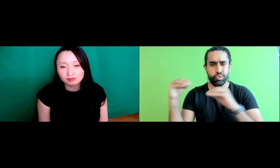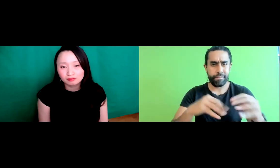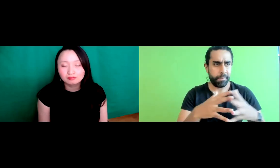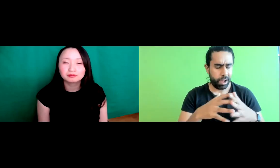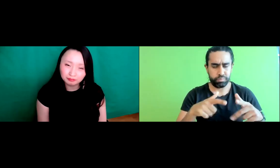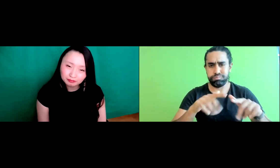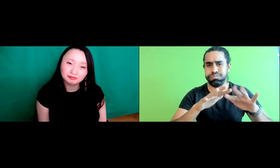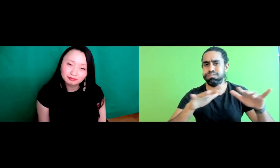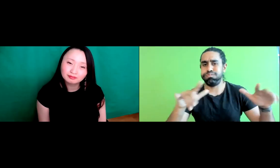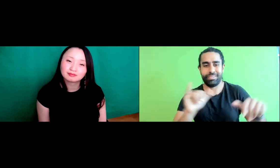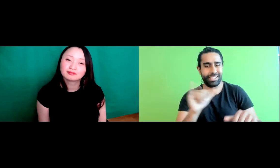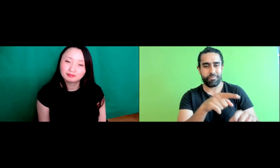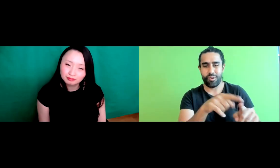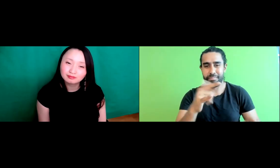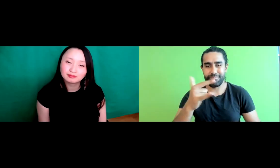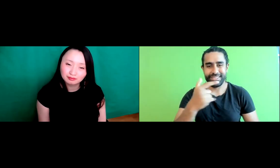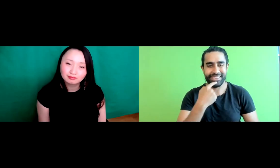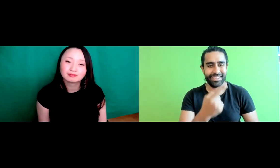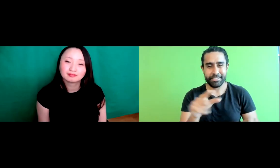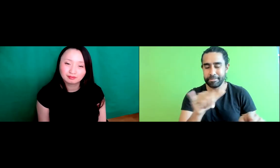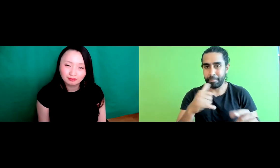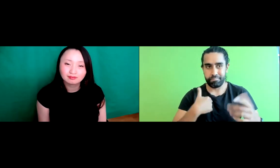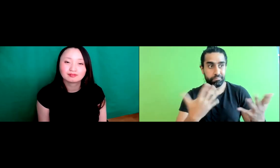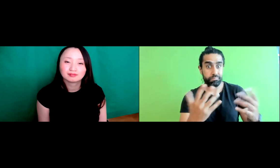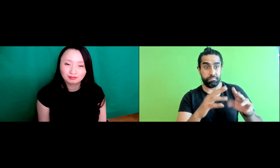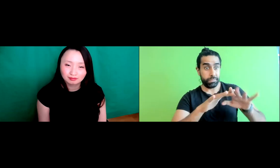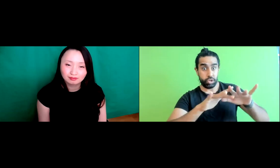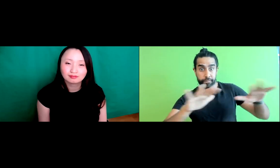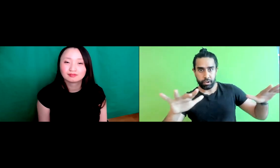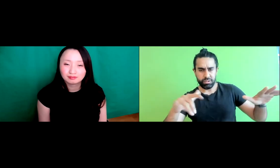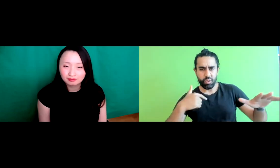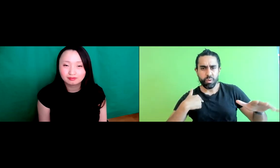you know I grew up in India and I, when I moved to America. I experienced a lot of diversity